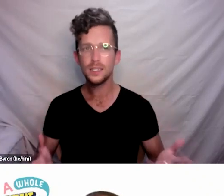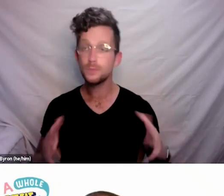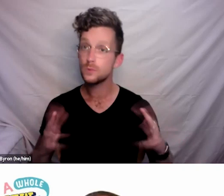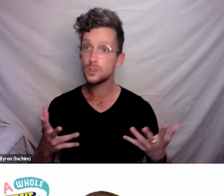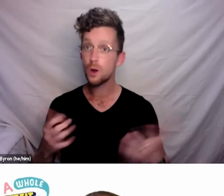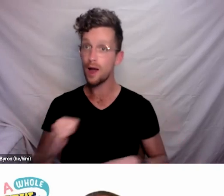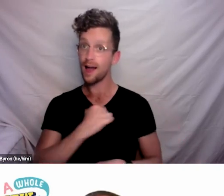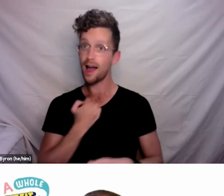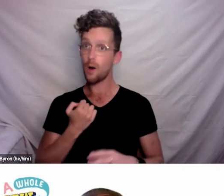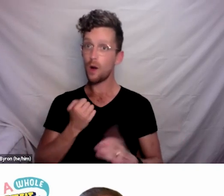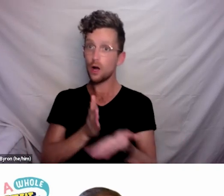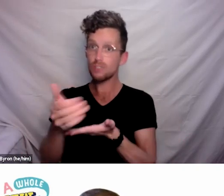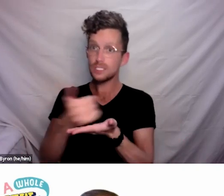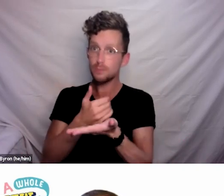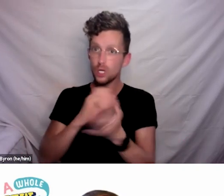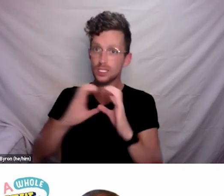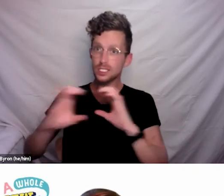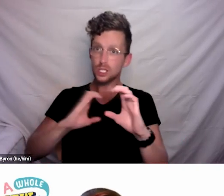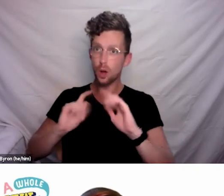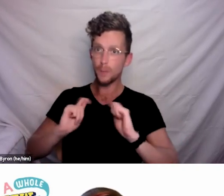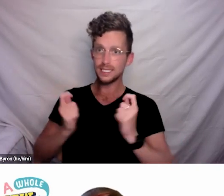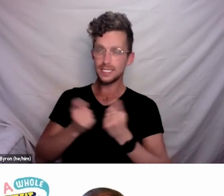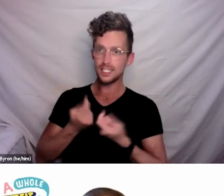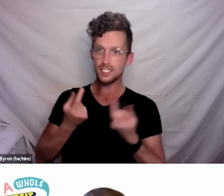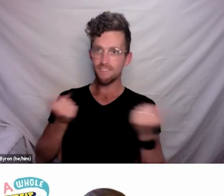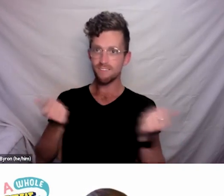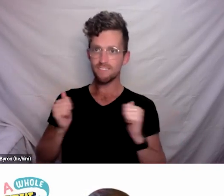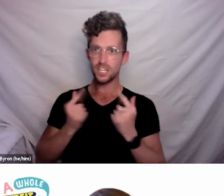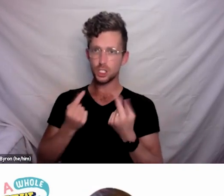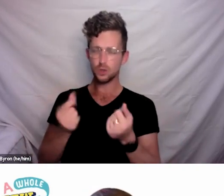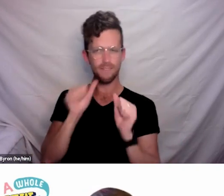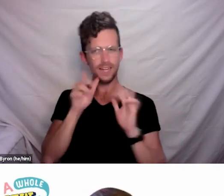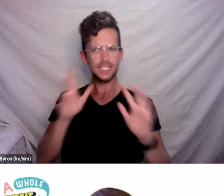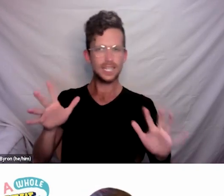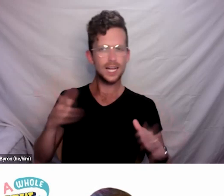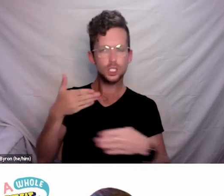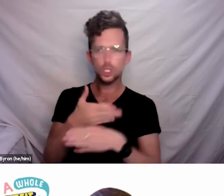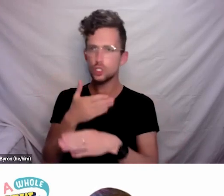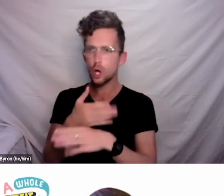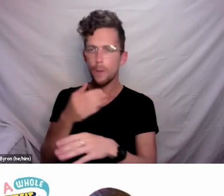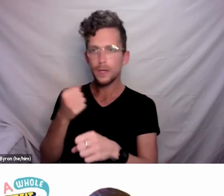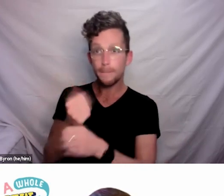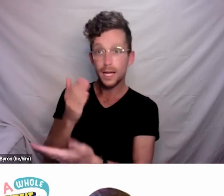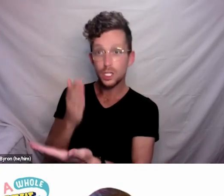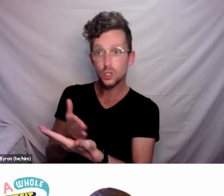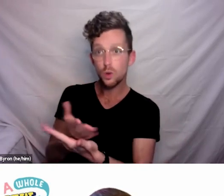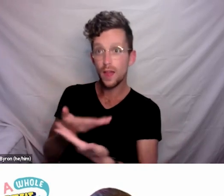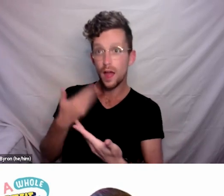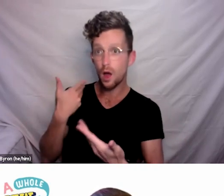at working with those who are putting out information to really encourage them to put them in accessible formats.